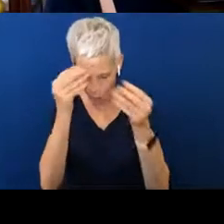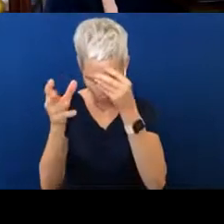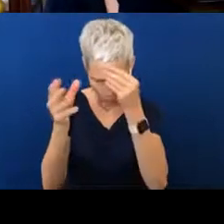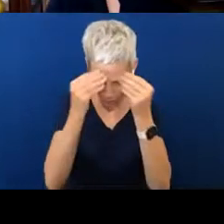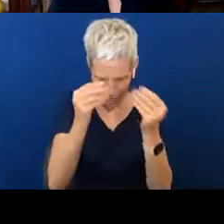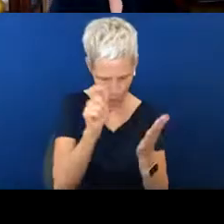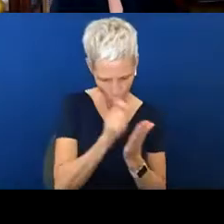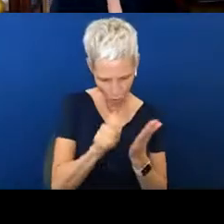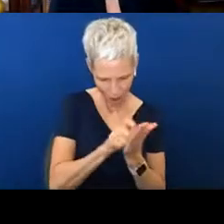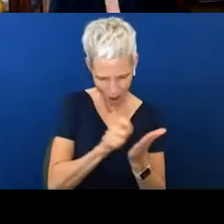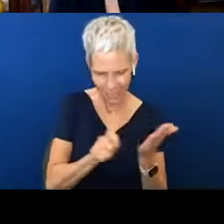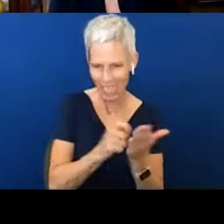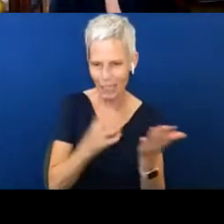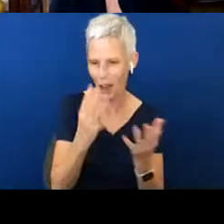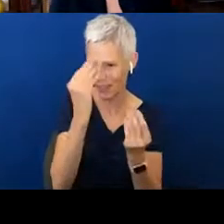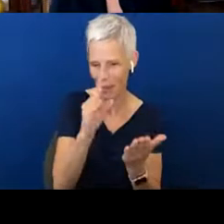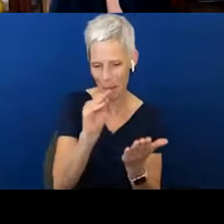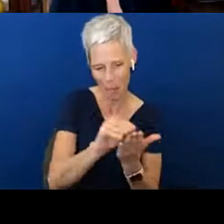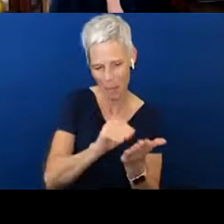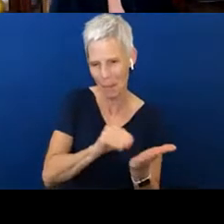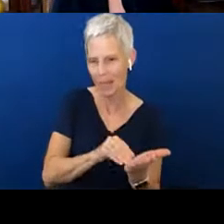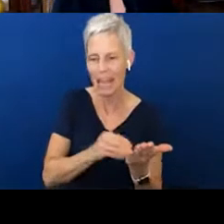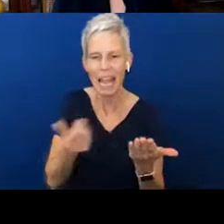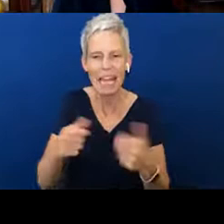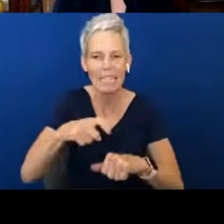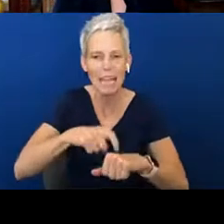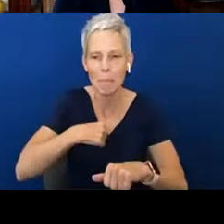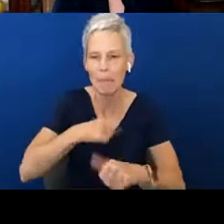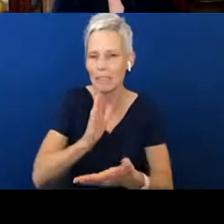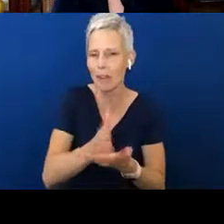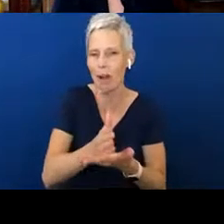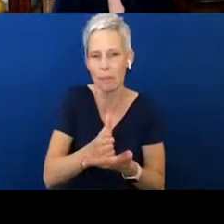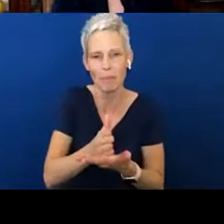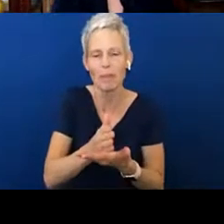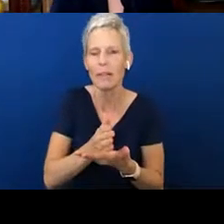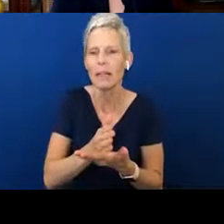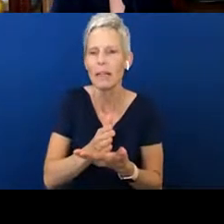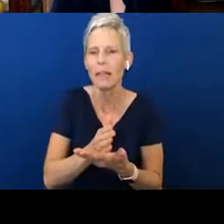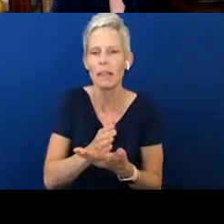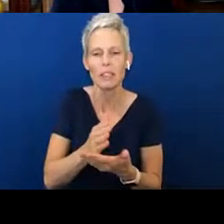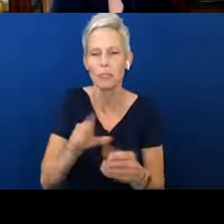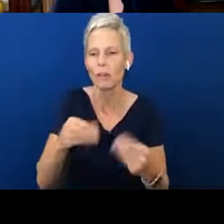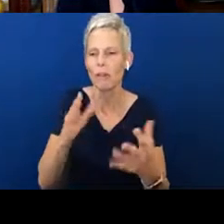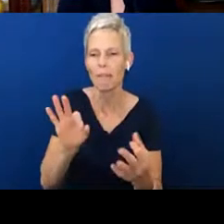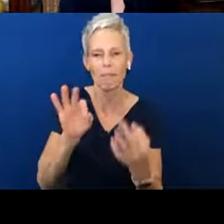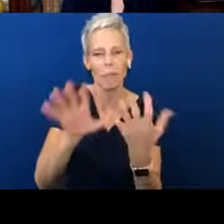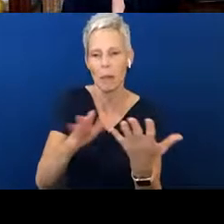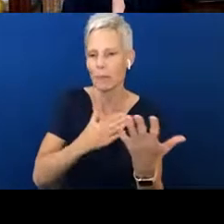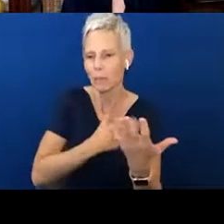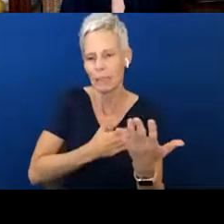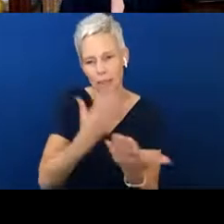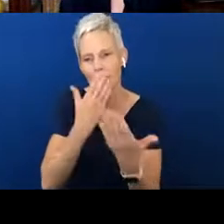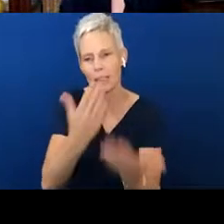But at any time, please stop me. Please provide some feedback on that and I appreciate that. So,